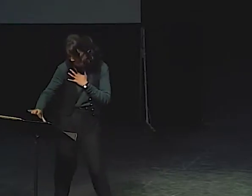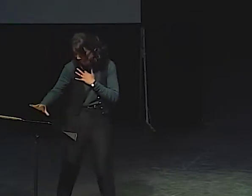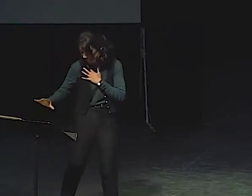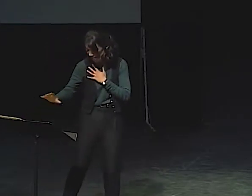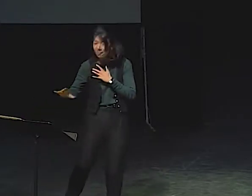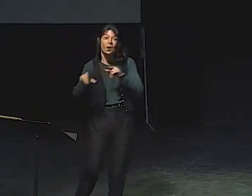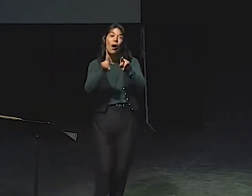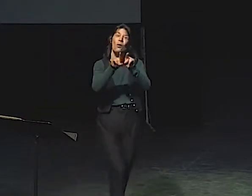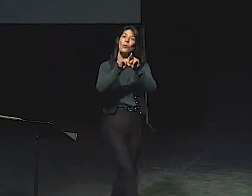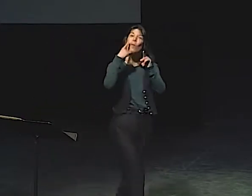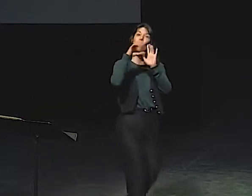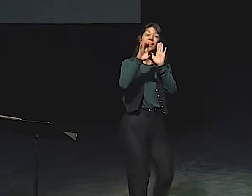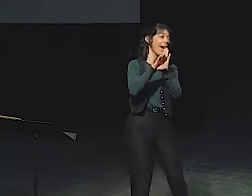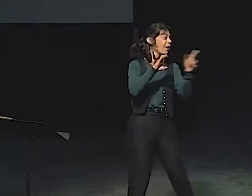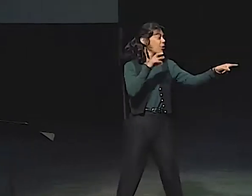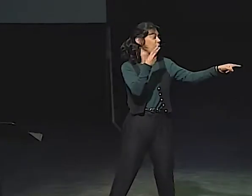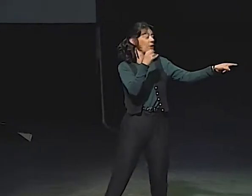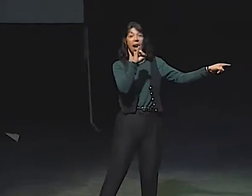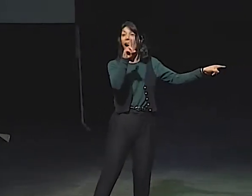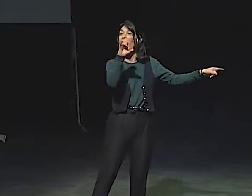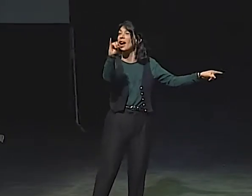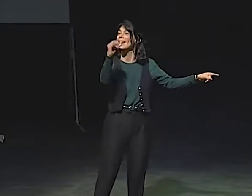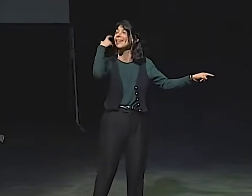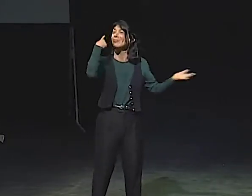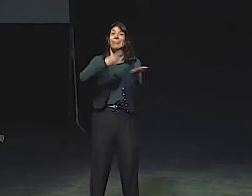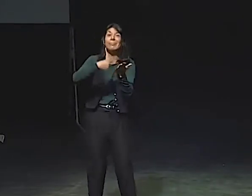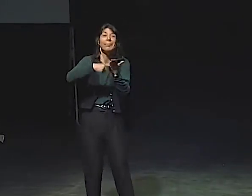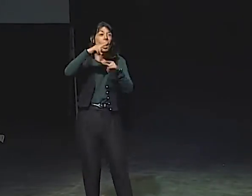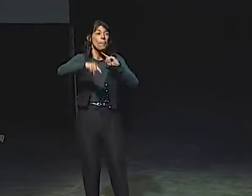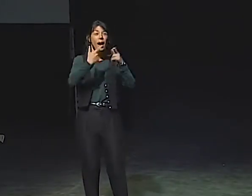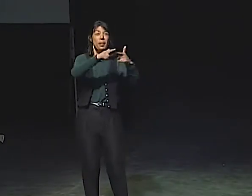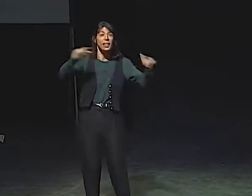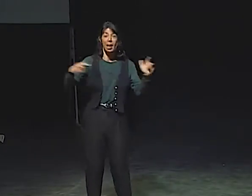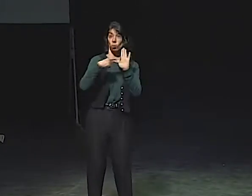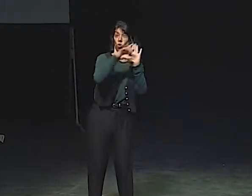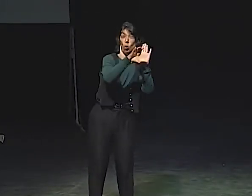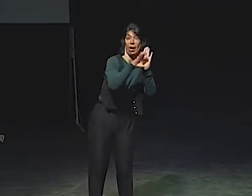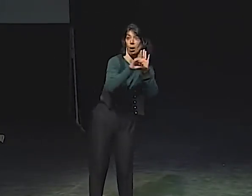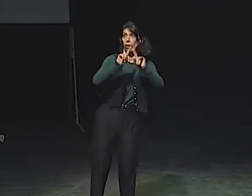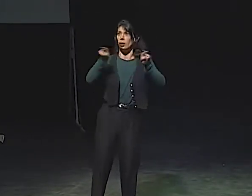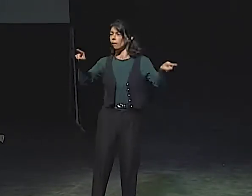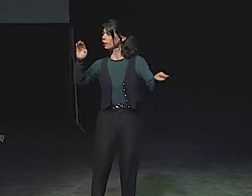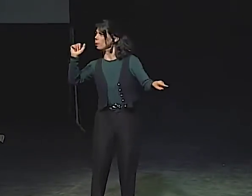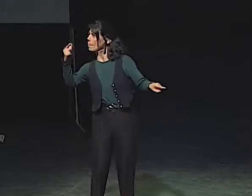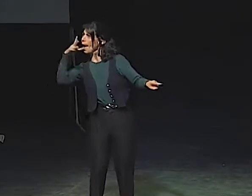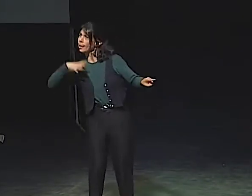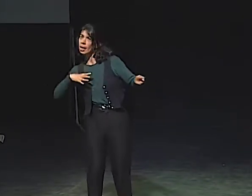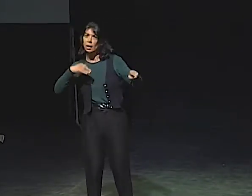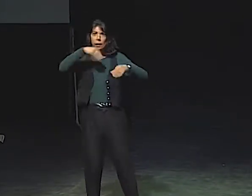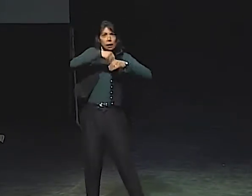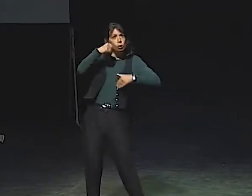OH, LET'S SEE. OK. ALSO, FOR A CHARACTER, REMEMBER, HEIDI TALKED